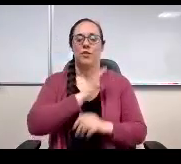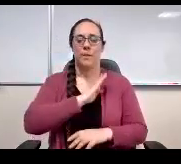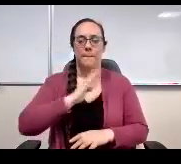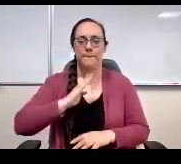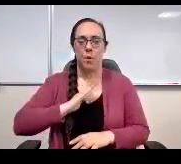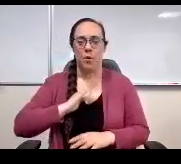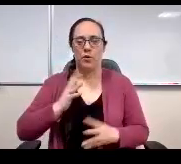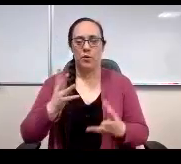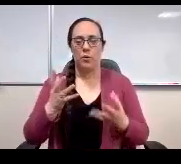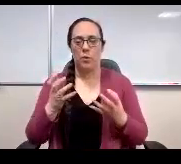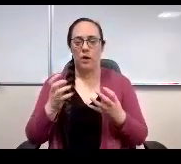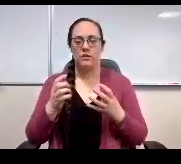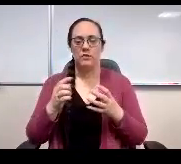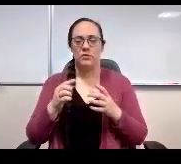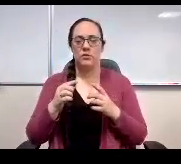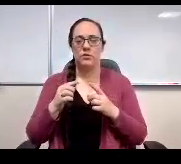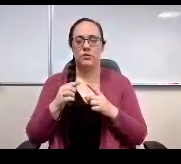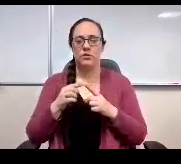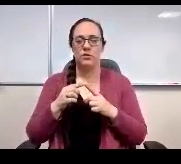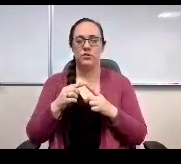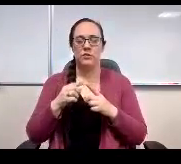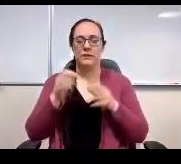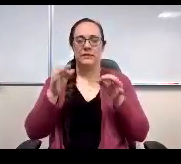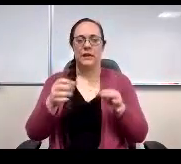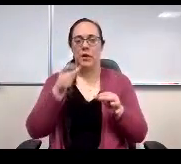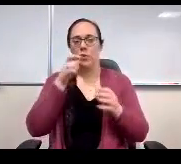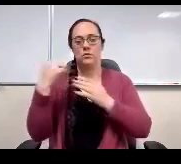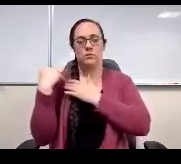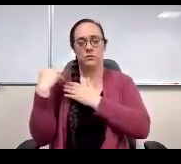and who's going to be charged with making the final decision.